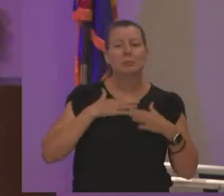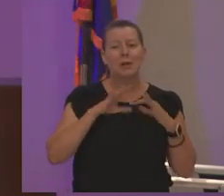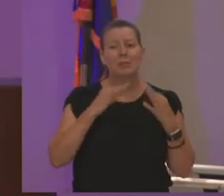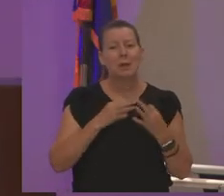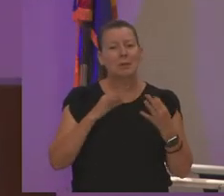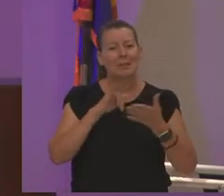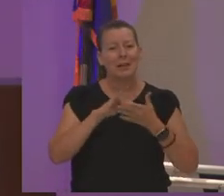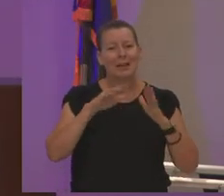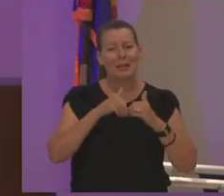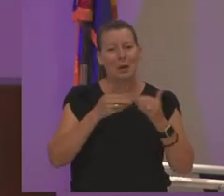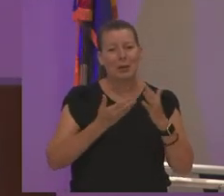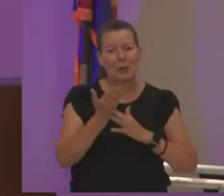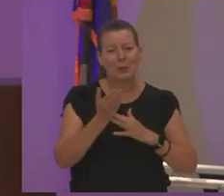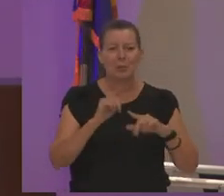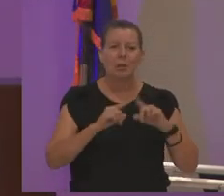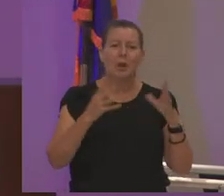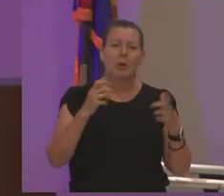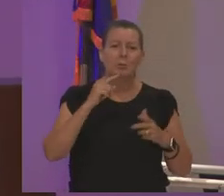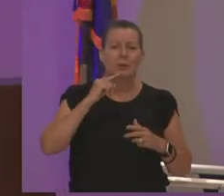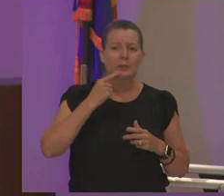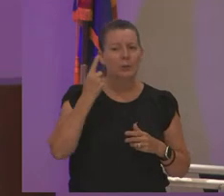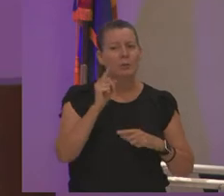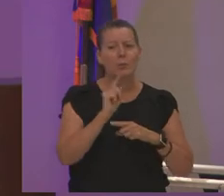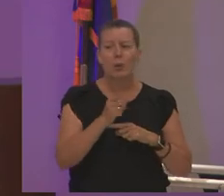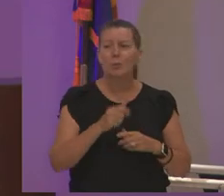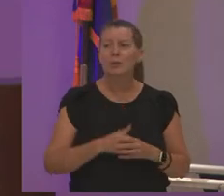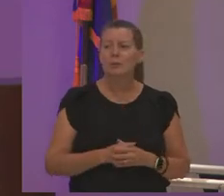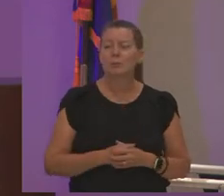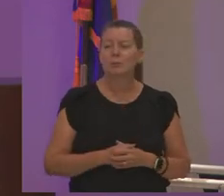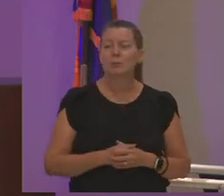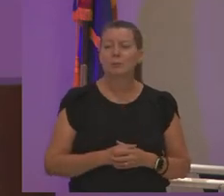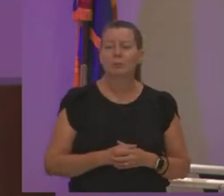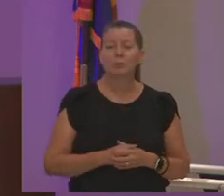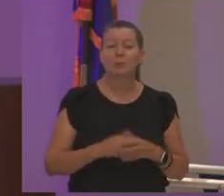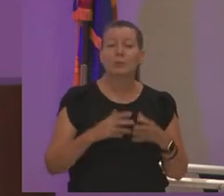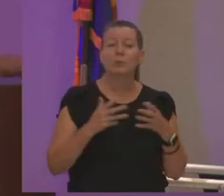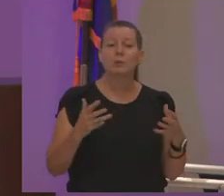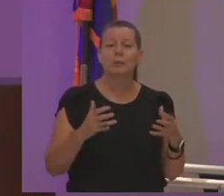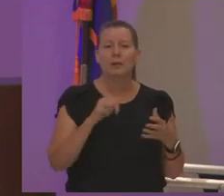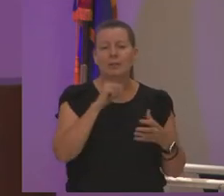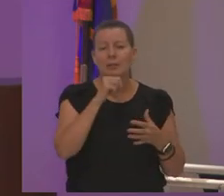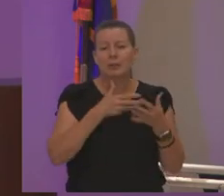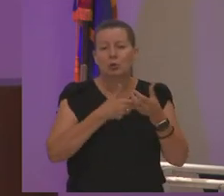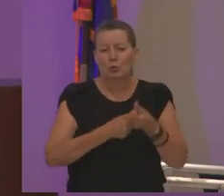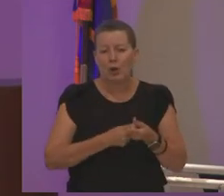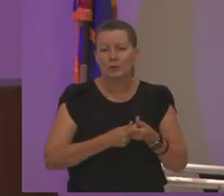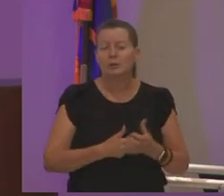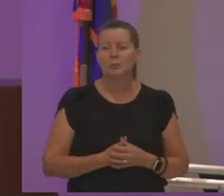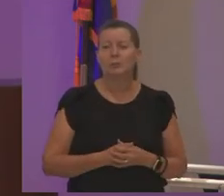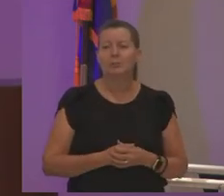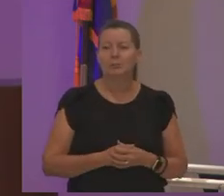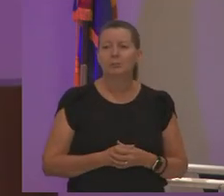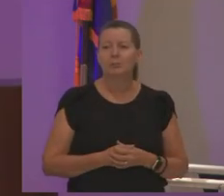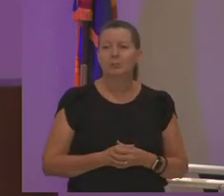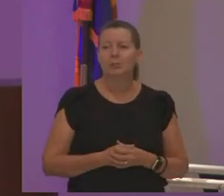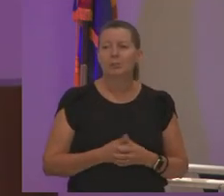but i do want to be serious for a moment because there's a lot of distrust and i want to honor